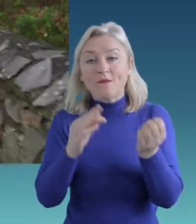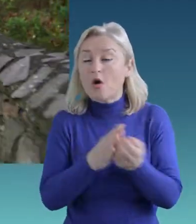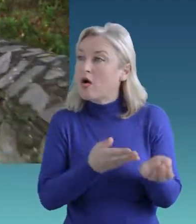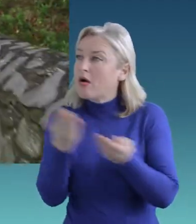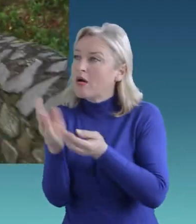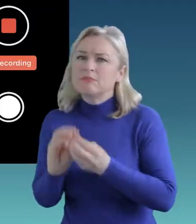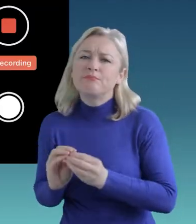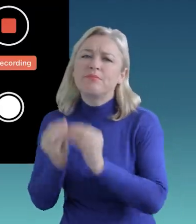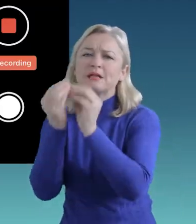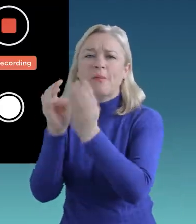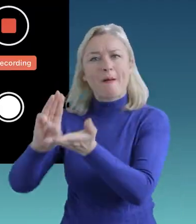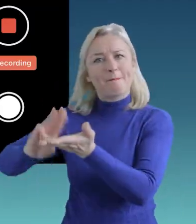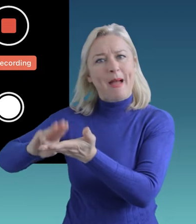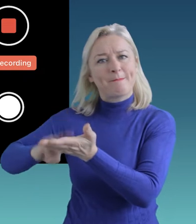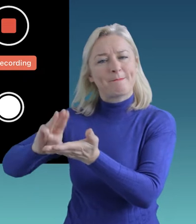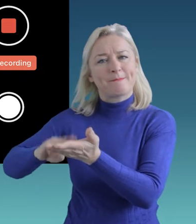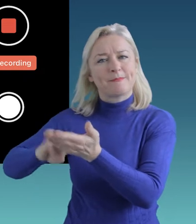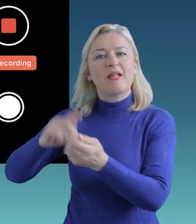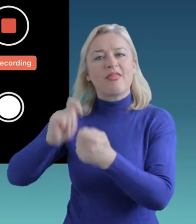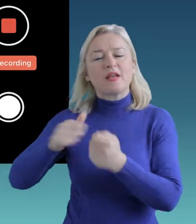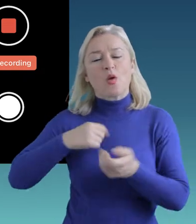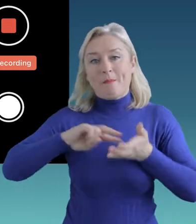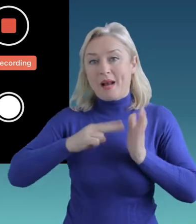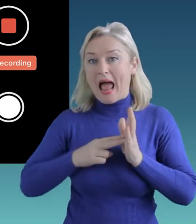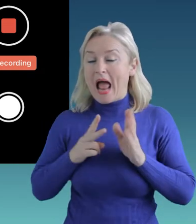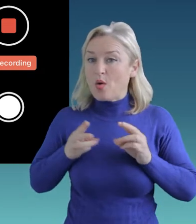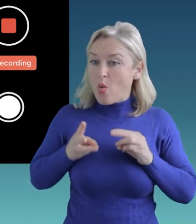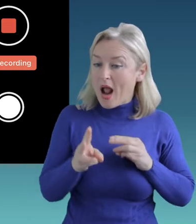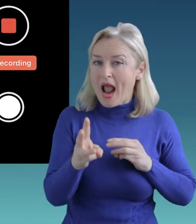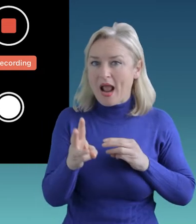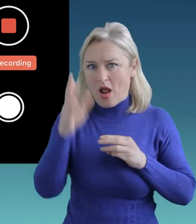So that the route that you’re taking, you know you can get there without much difficulty.